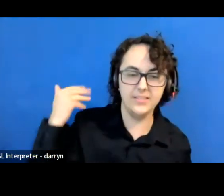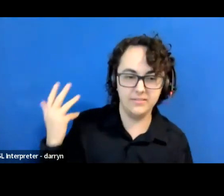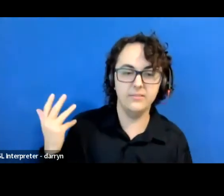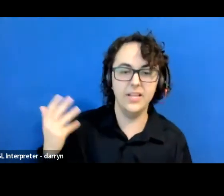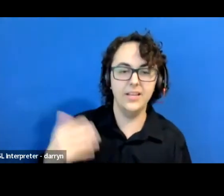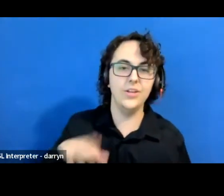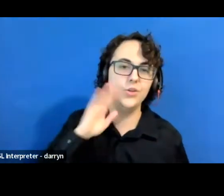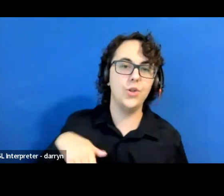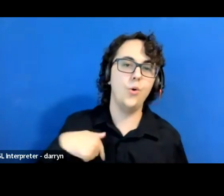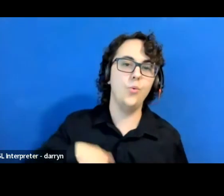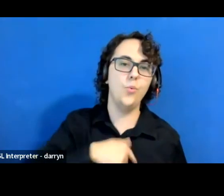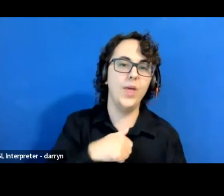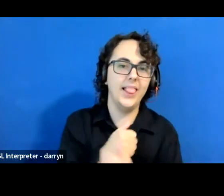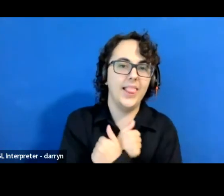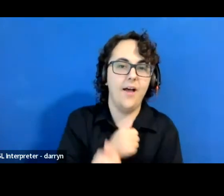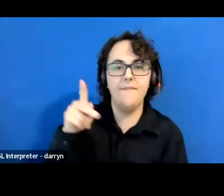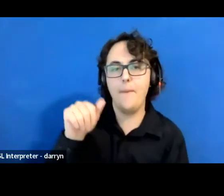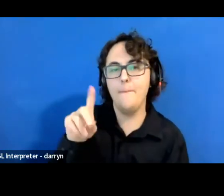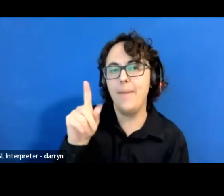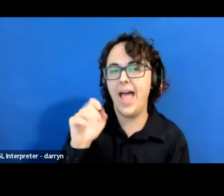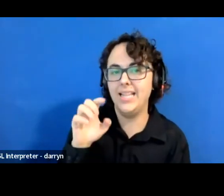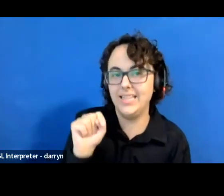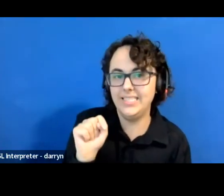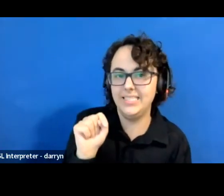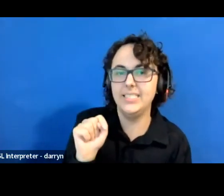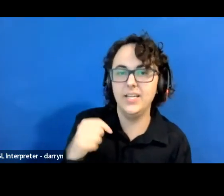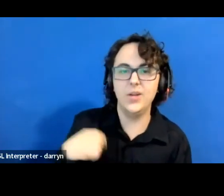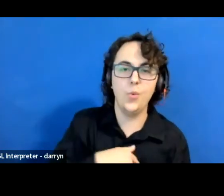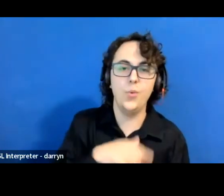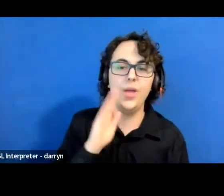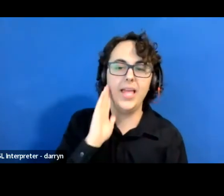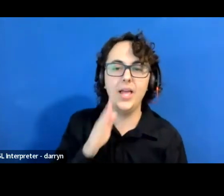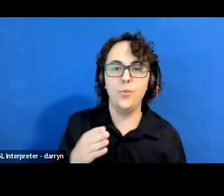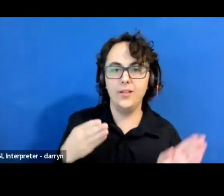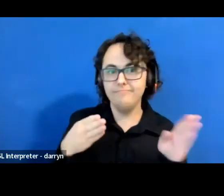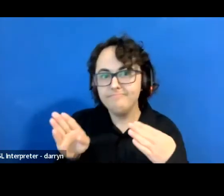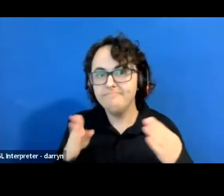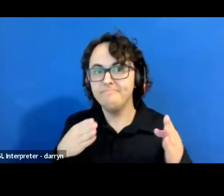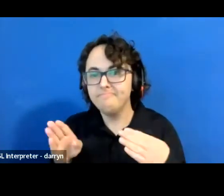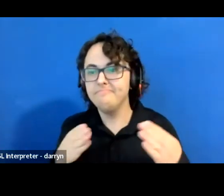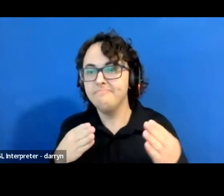we will be continually referring to this padlet. We're dropping in a chat right now.